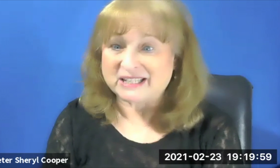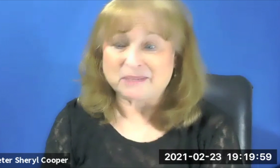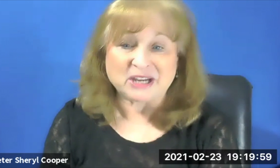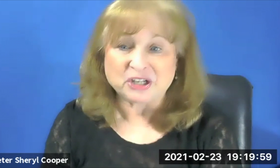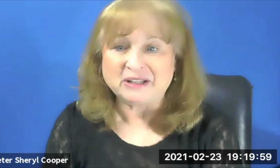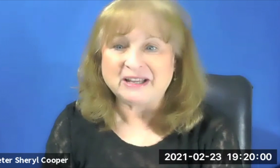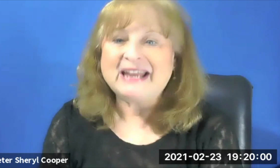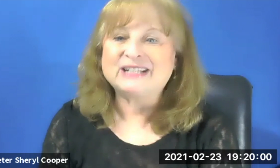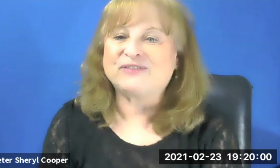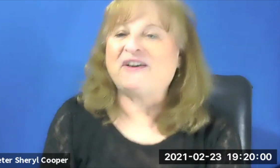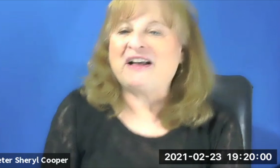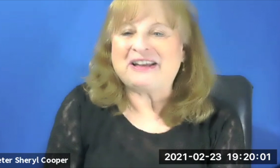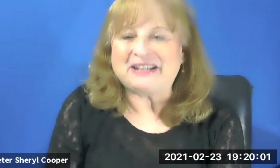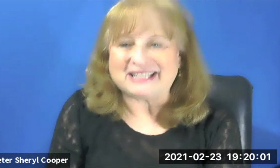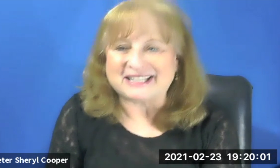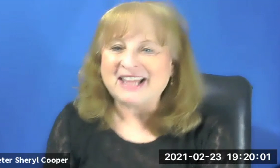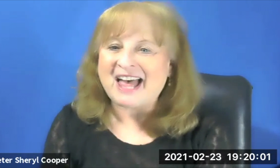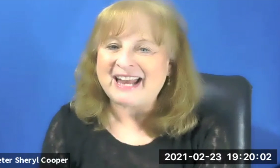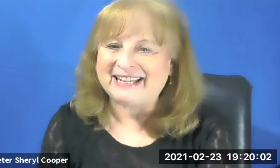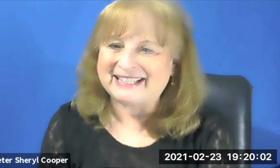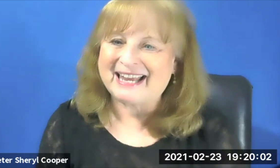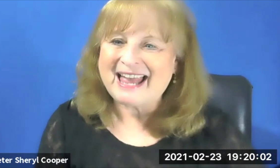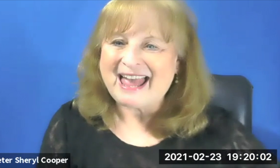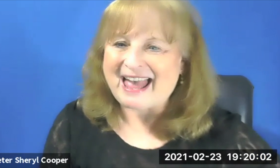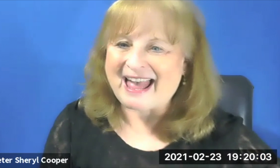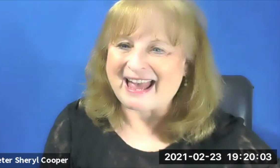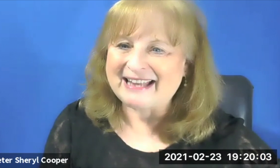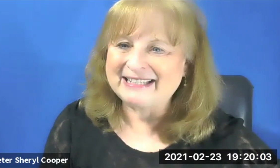It's fun? It's special. It's light.